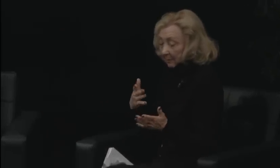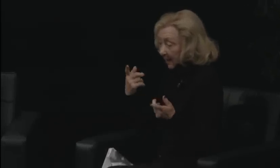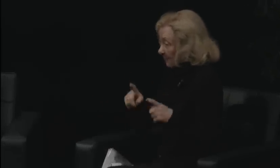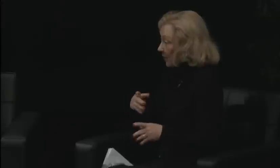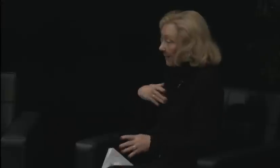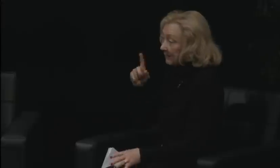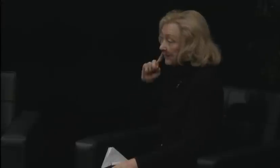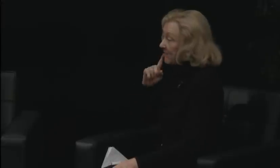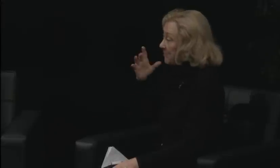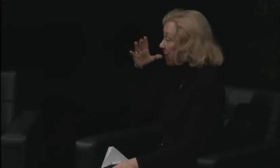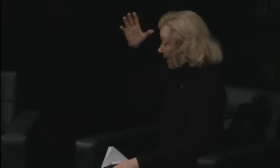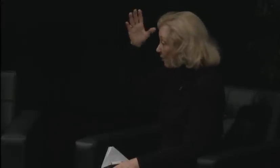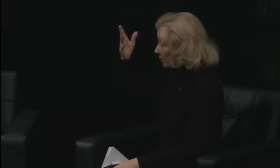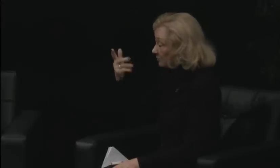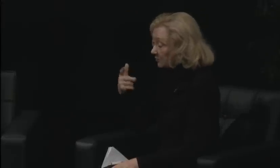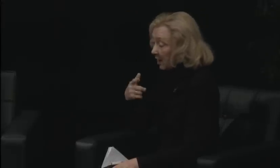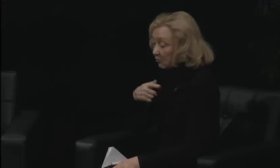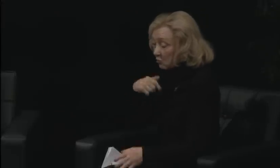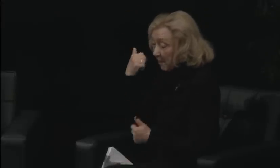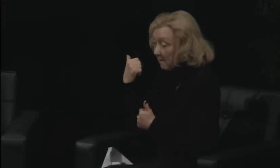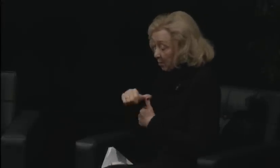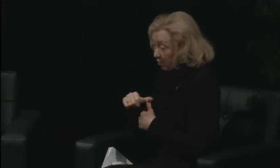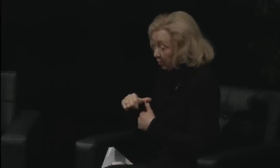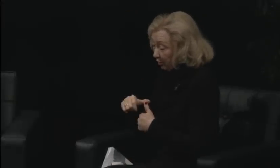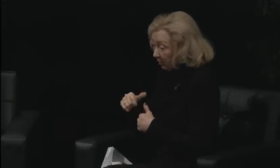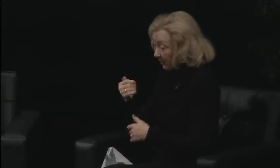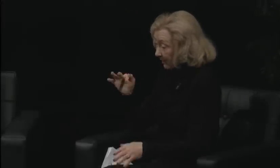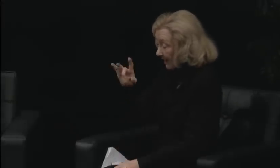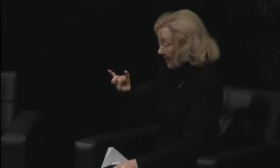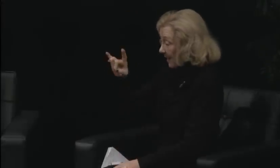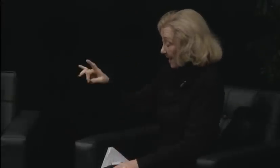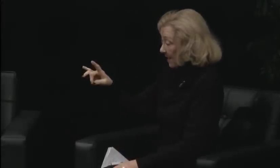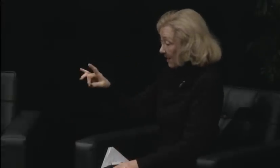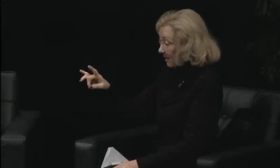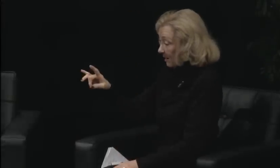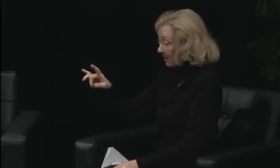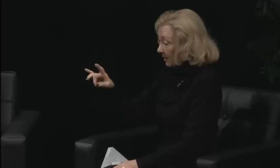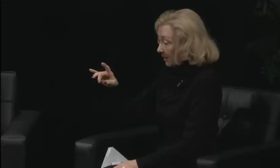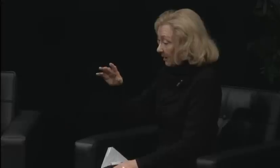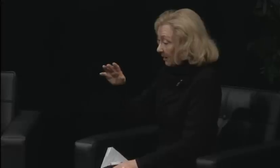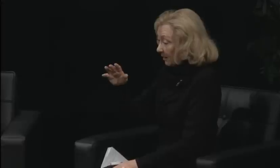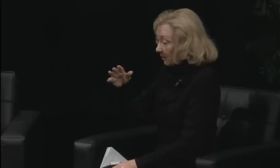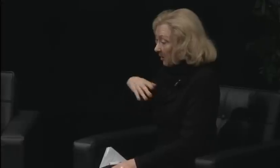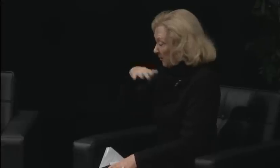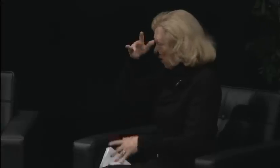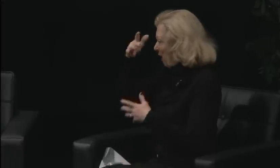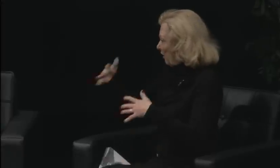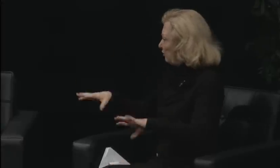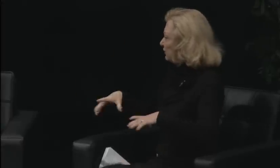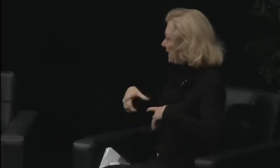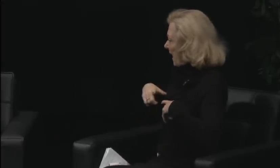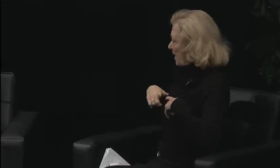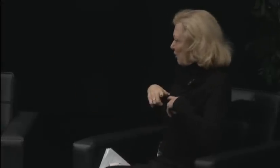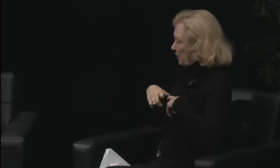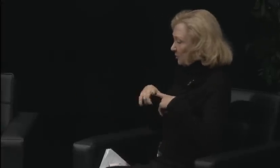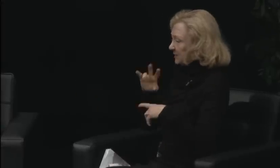I think the lesson really is that we can never stop working. We are still a very small community.